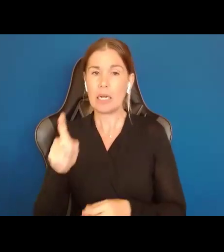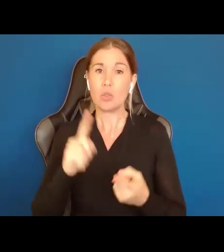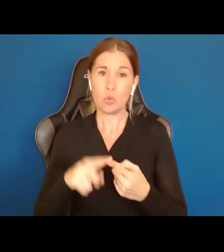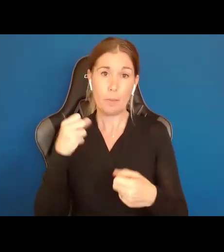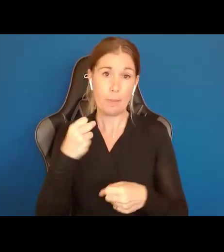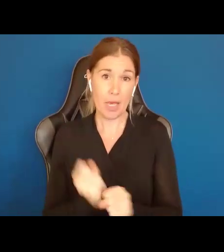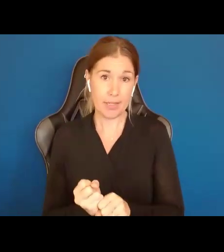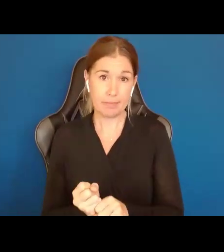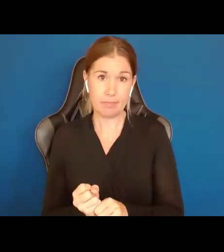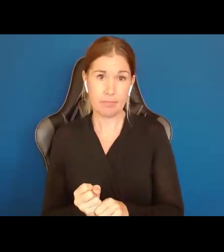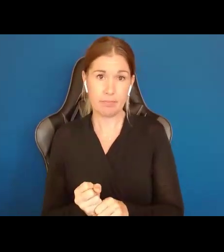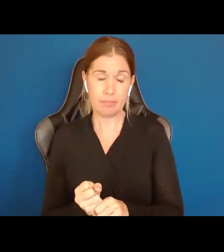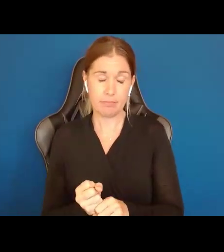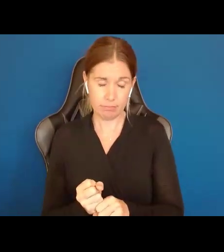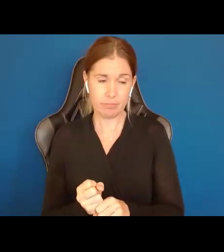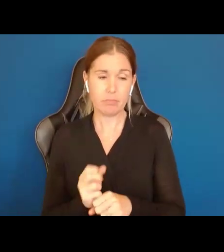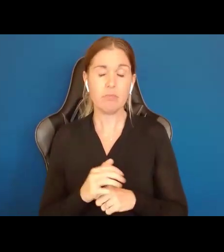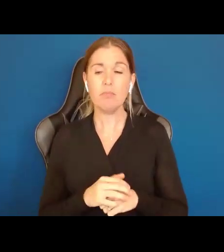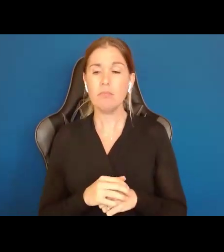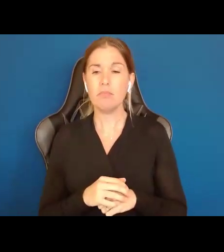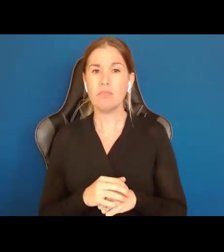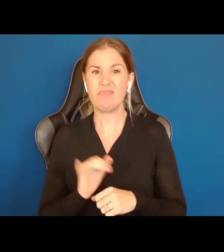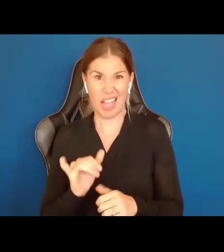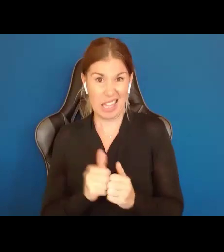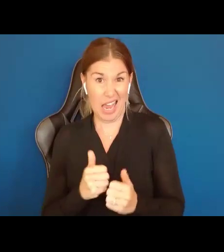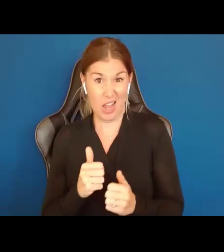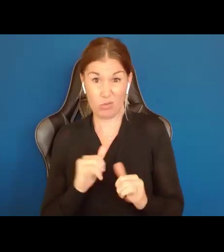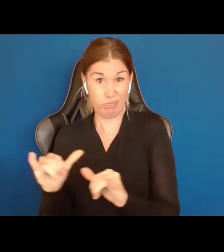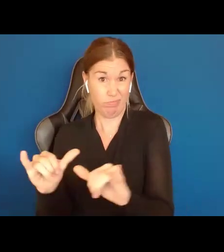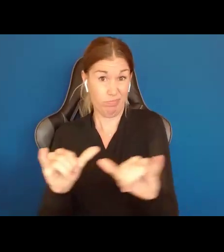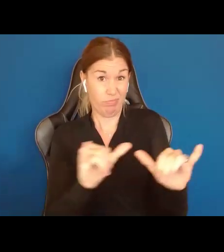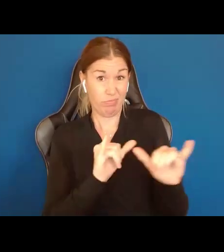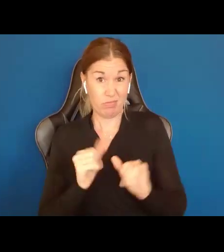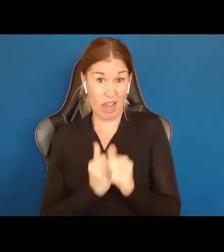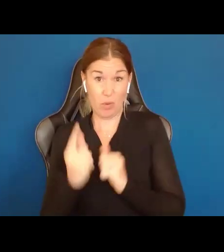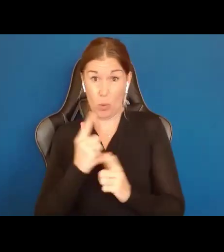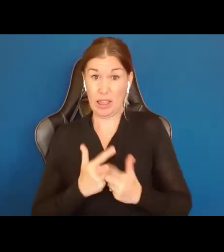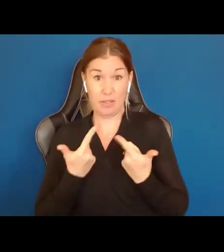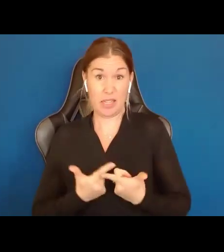In other words, it is how we all live our lives. Every single one of us uses Supported Decision